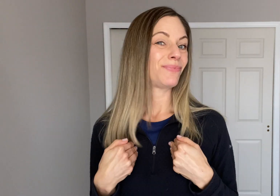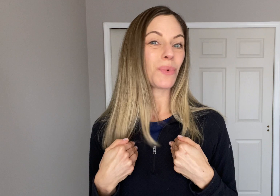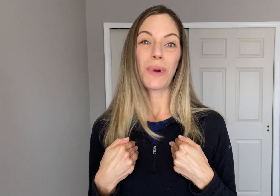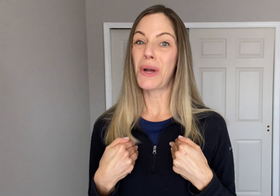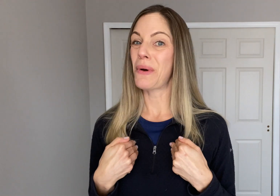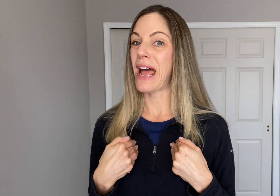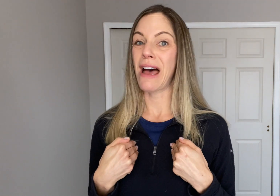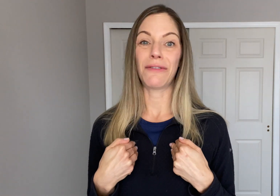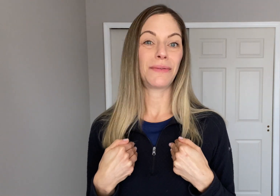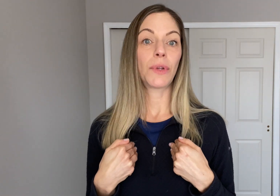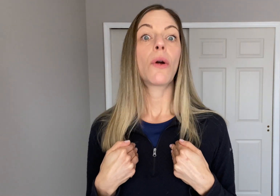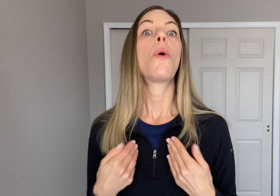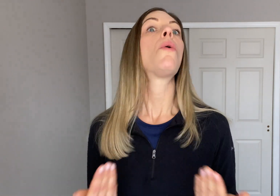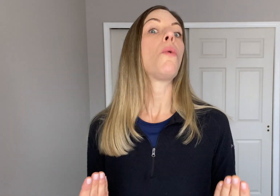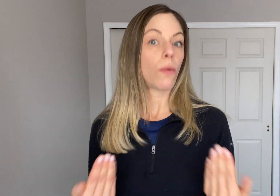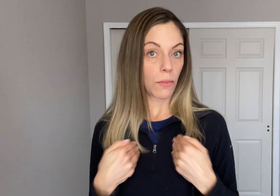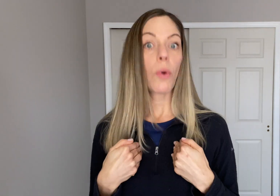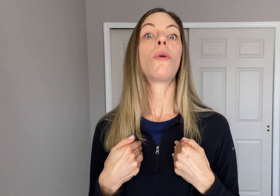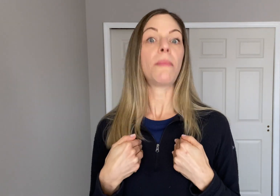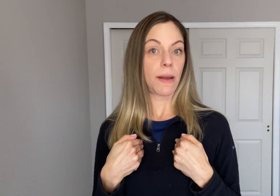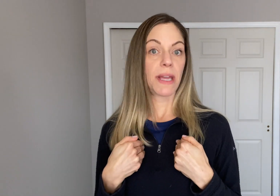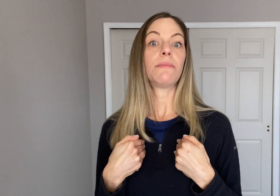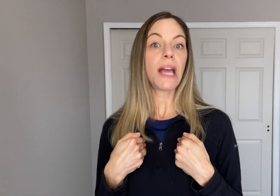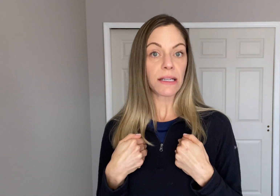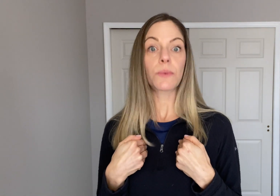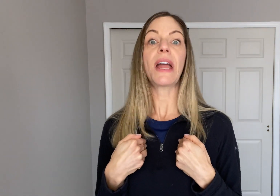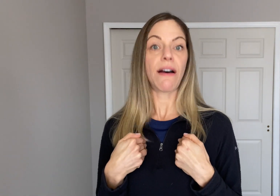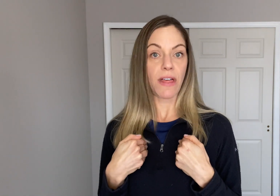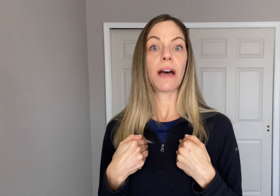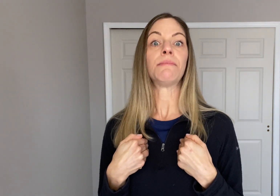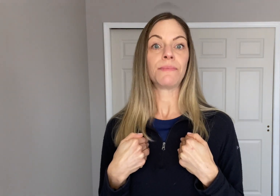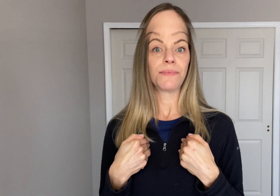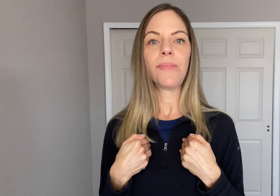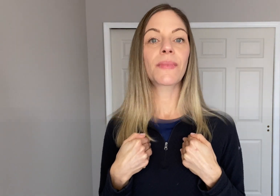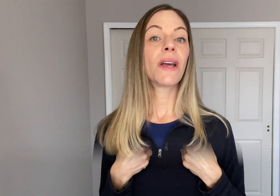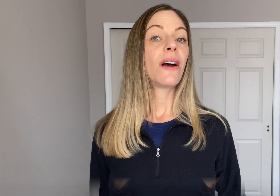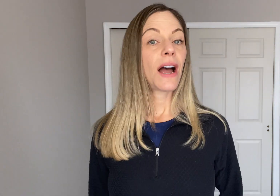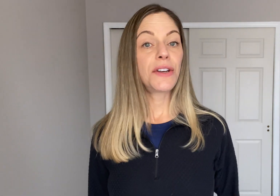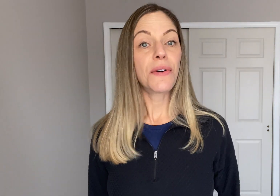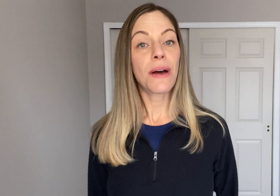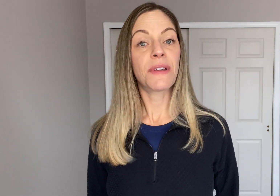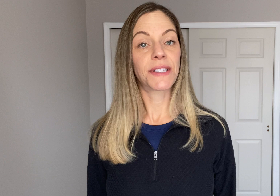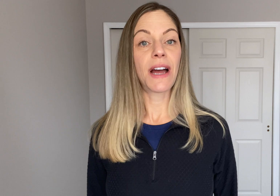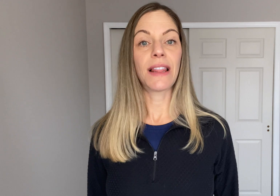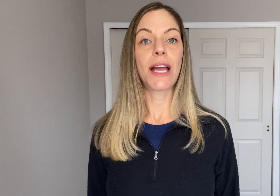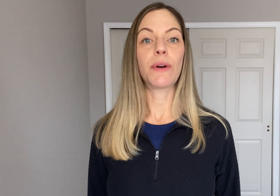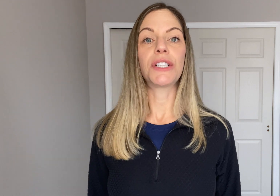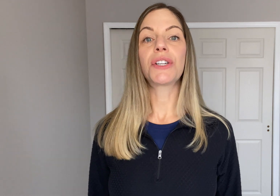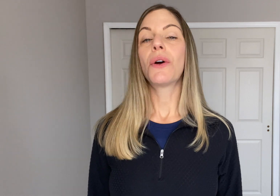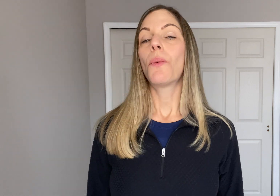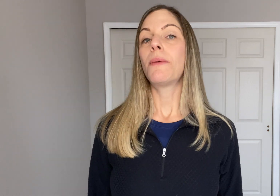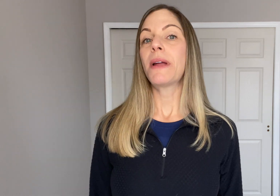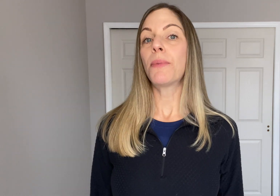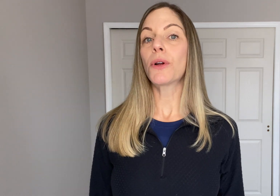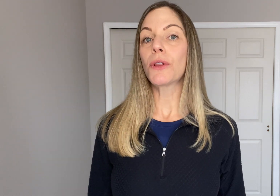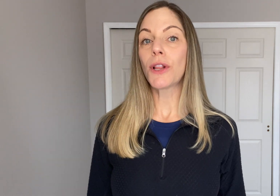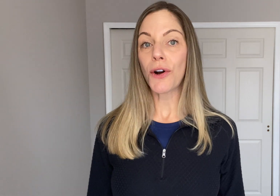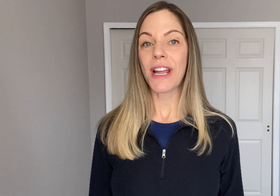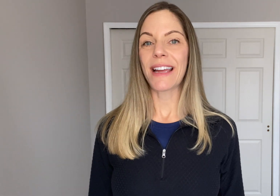"We don't have..." or maybe "Yes we have that." I know that with Sign Language, when people are learning,